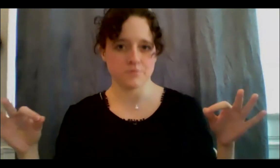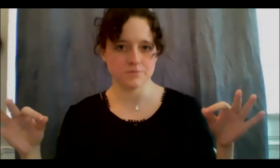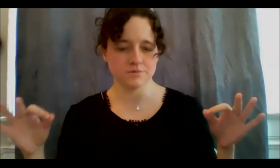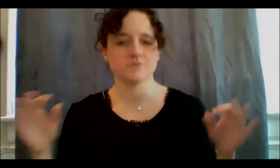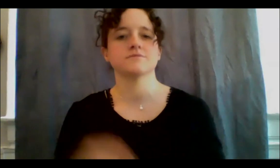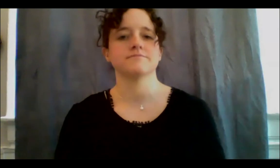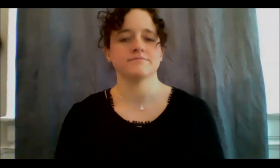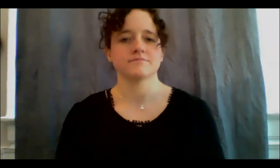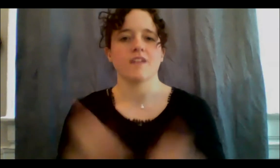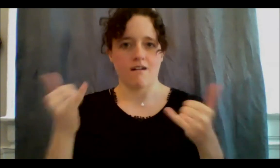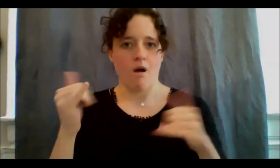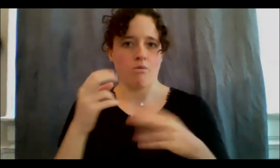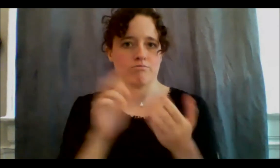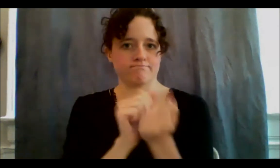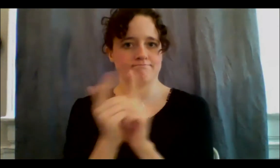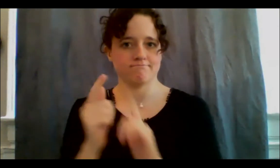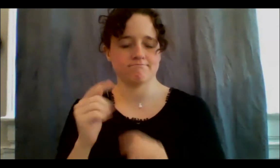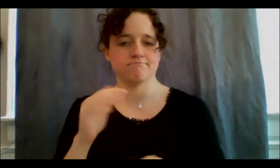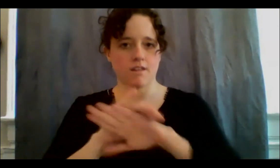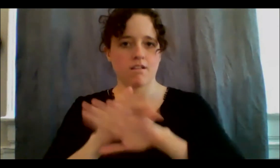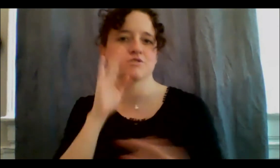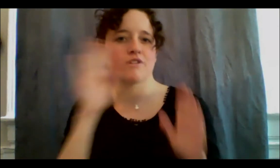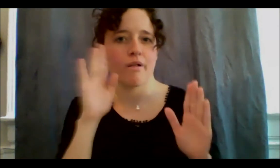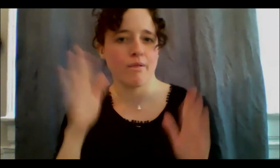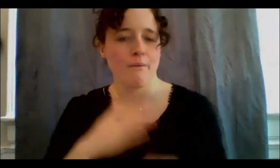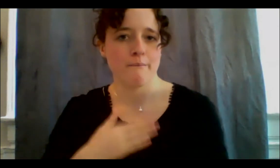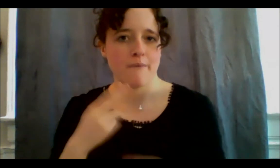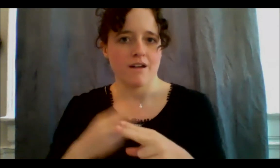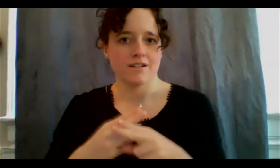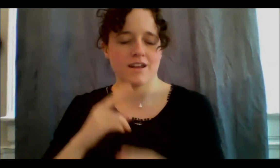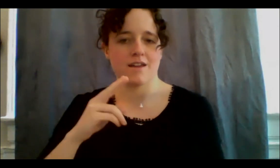my name is Chef Johl Whiteduck Ringuette and what a pleasure and what an honour